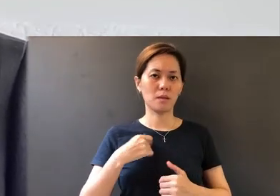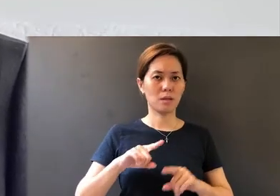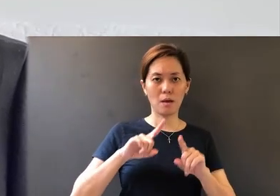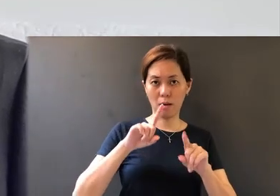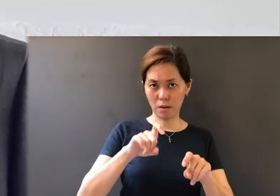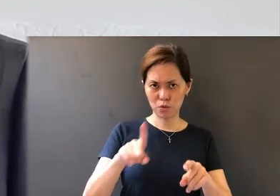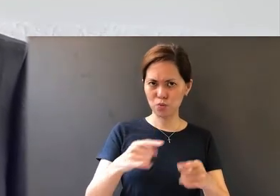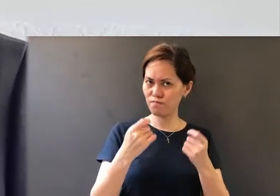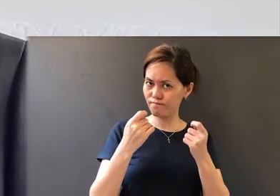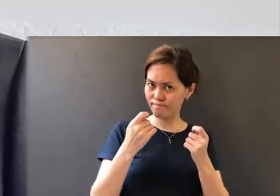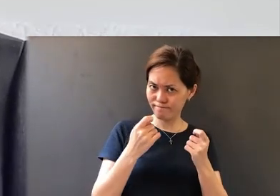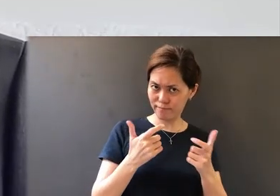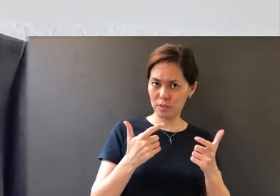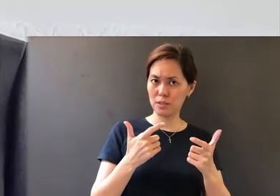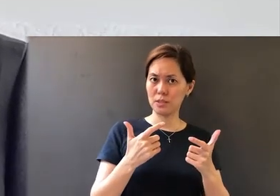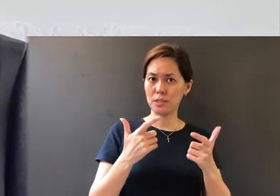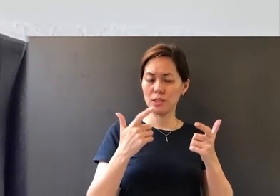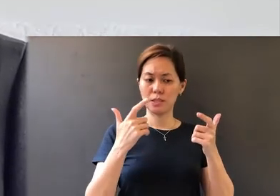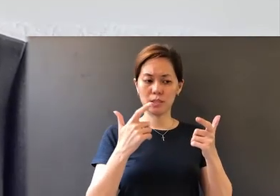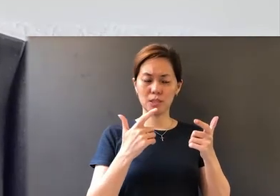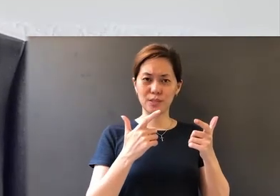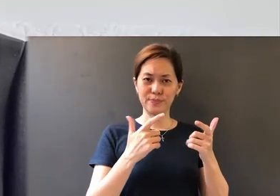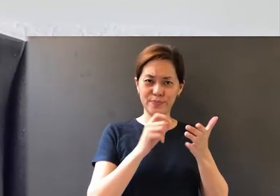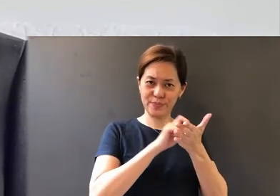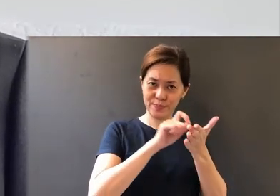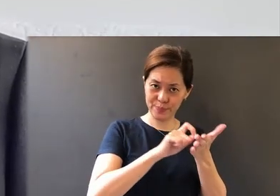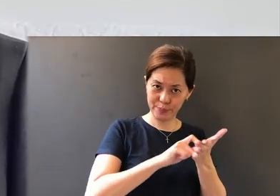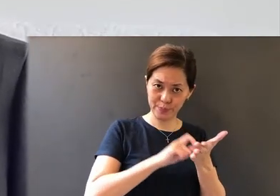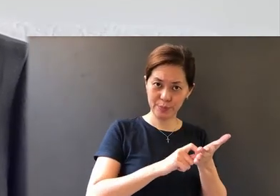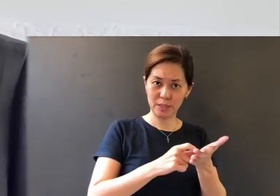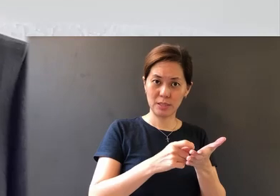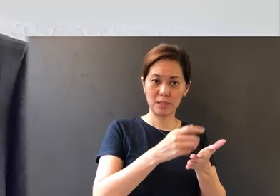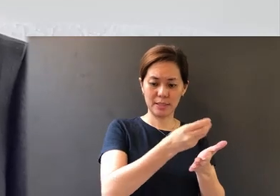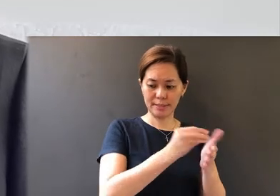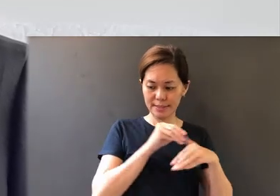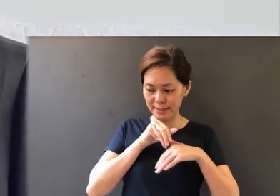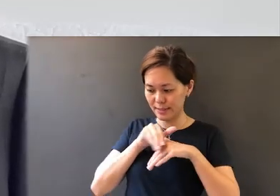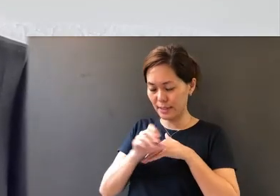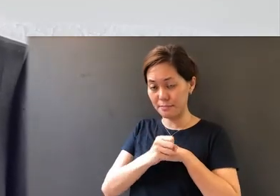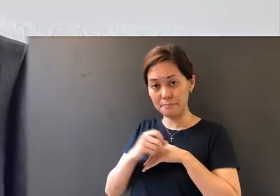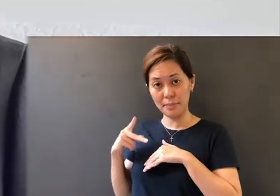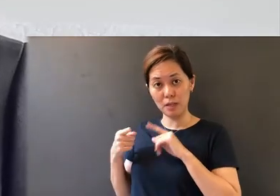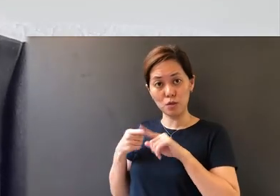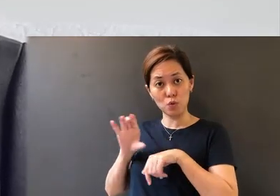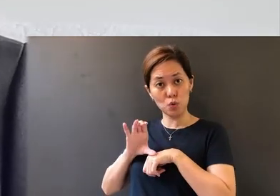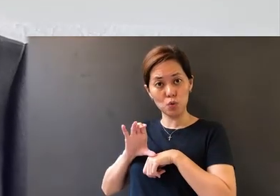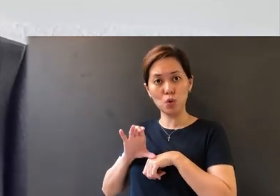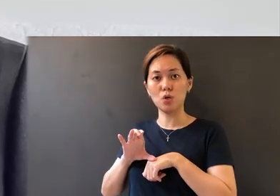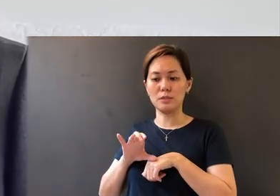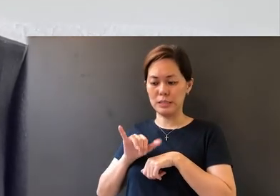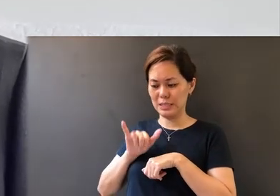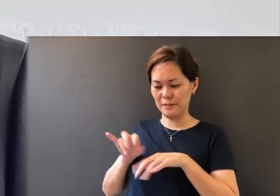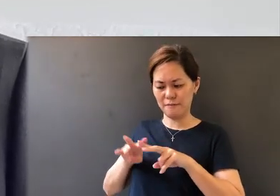ask you to very quickly fill up and return us that e-proxy form.